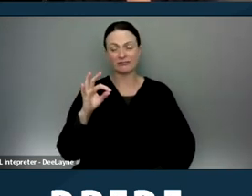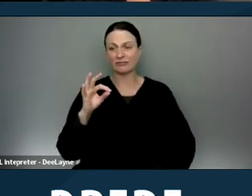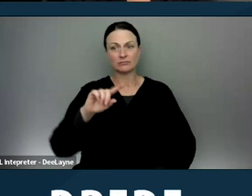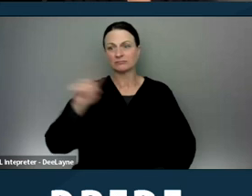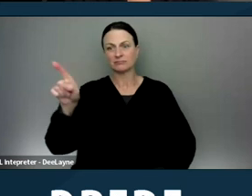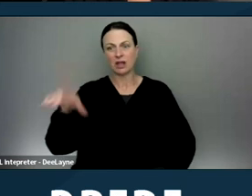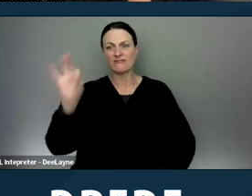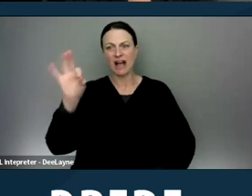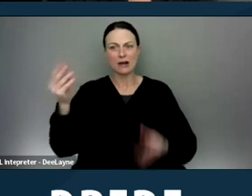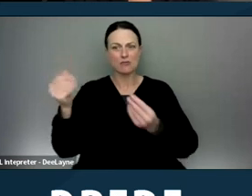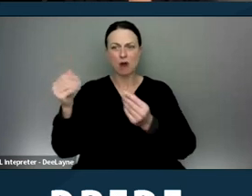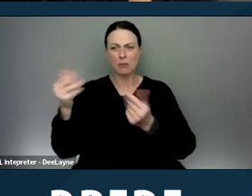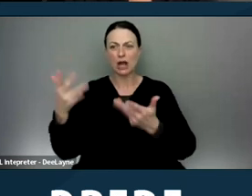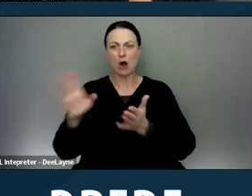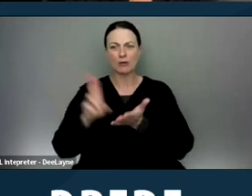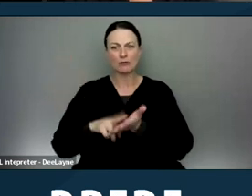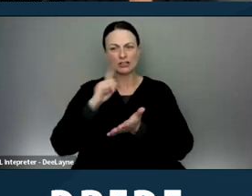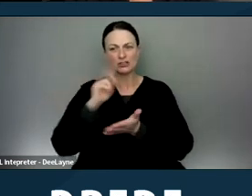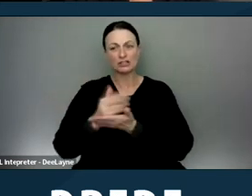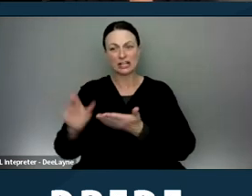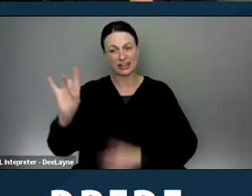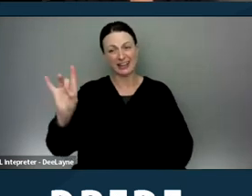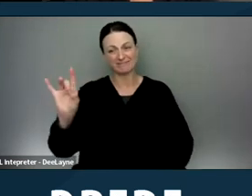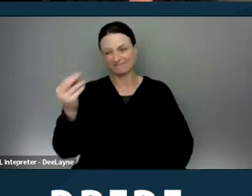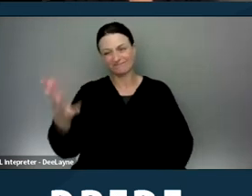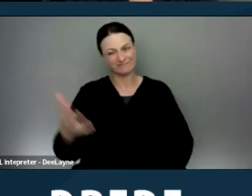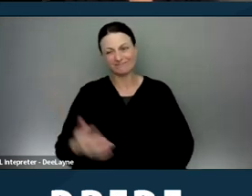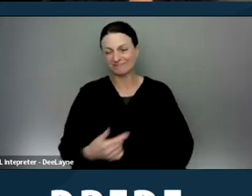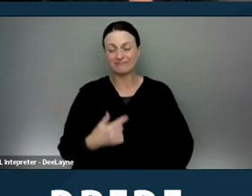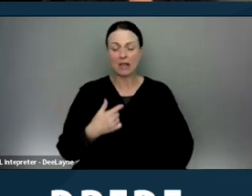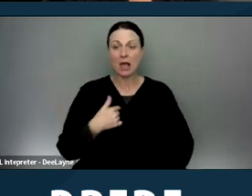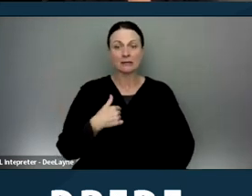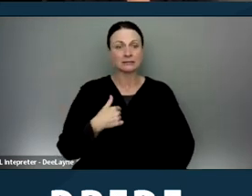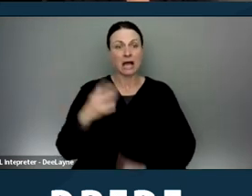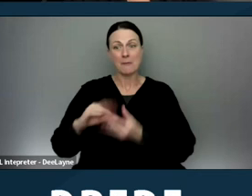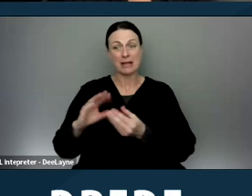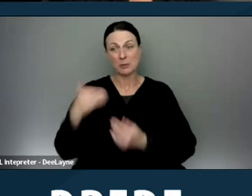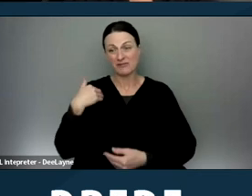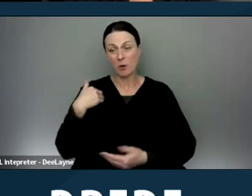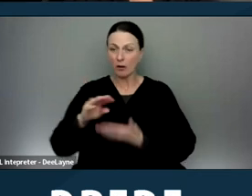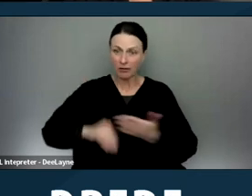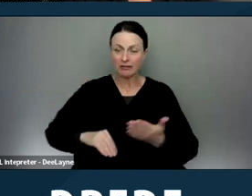that are already registered for Section Eight." As I mentioned earlier, completing a Section Eight application